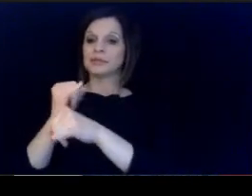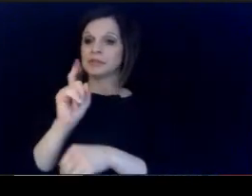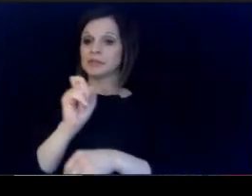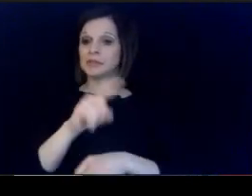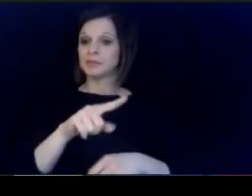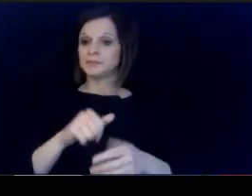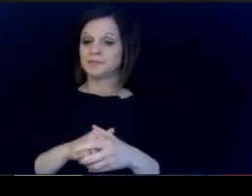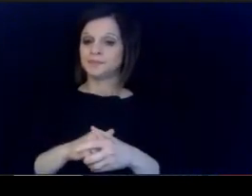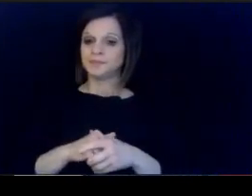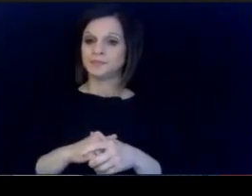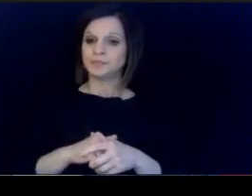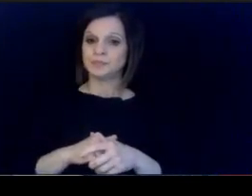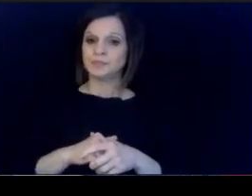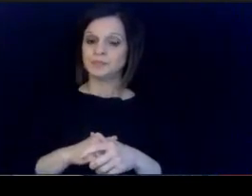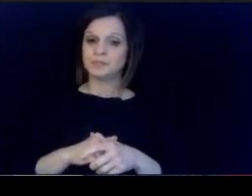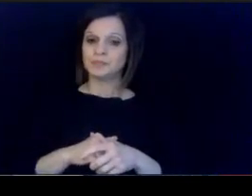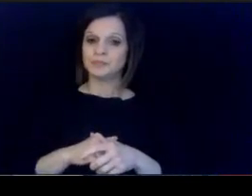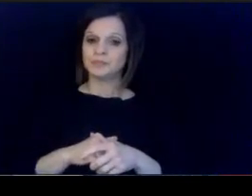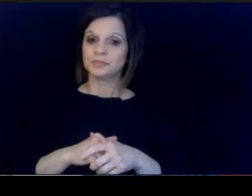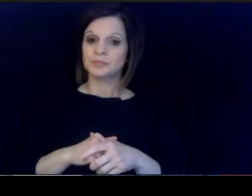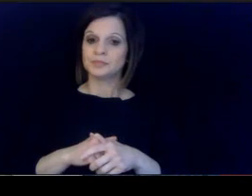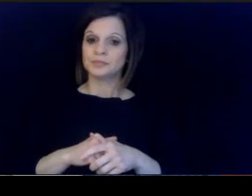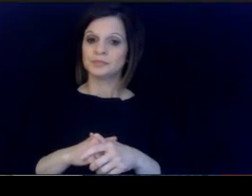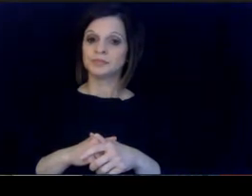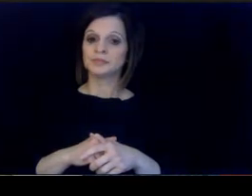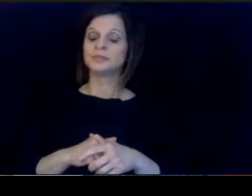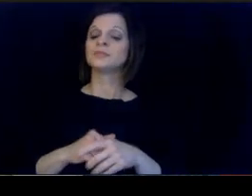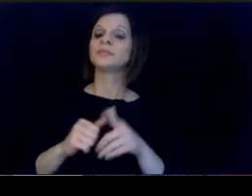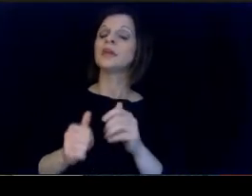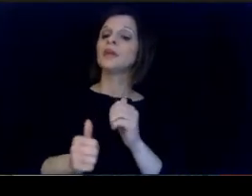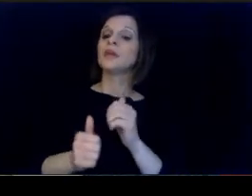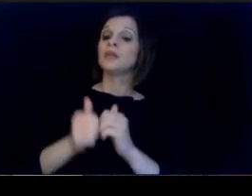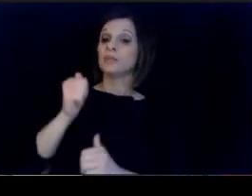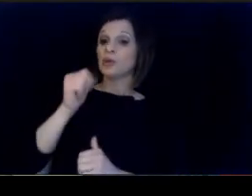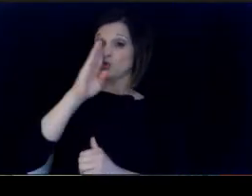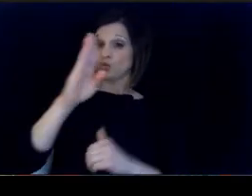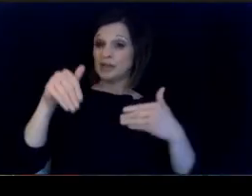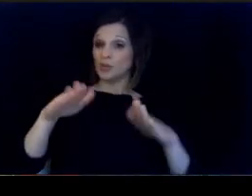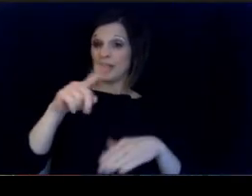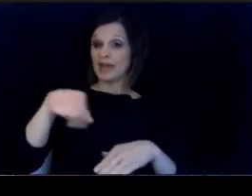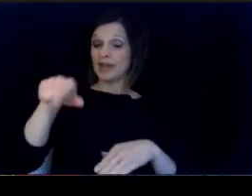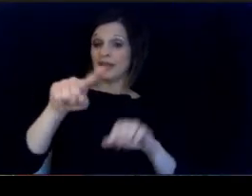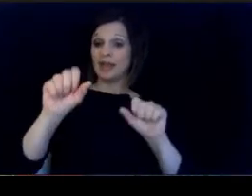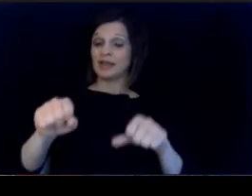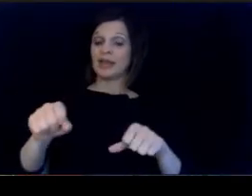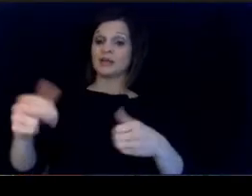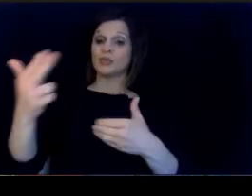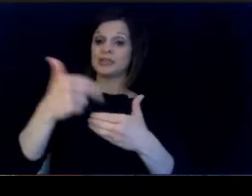The most direct way higher education. partners can participate is through those grow your own.